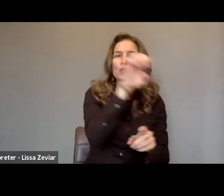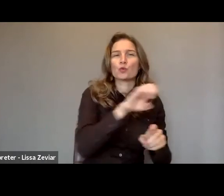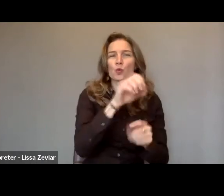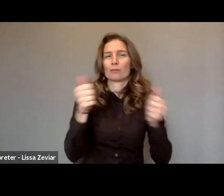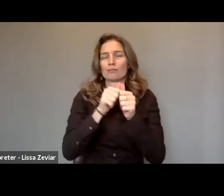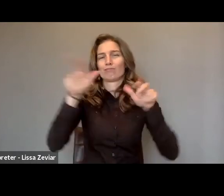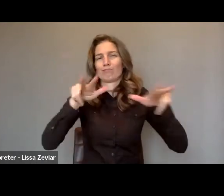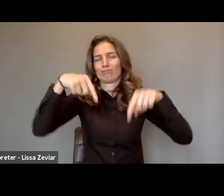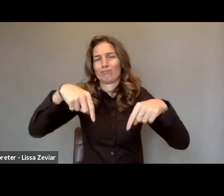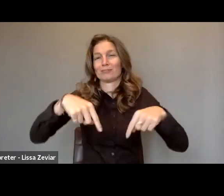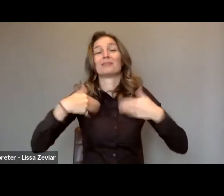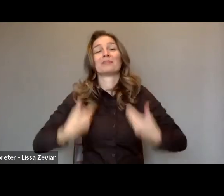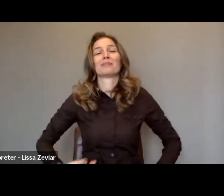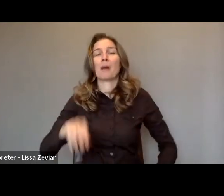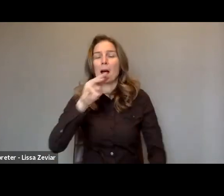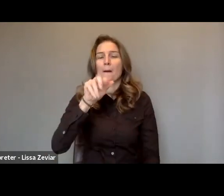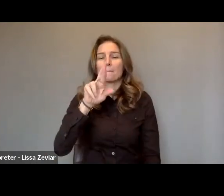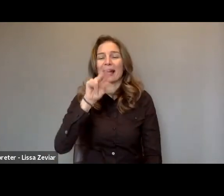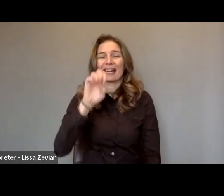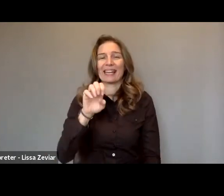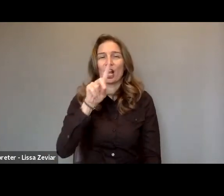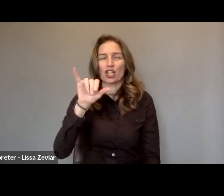I'm Marine Uldry and I'm EDF Human Rights officer,